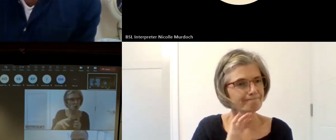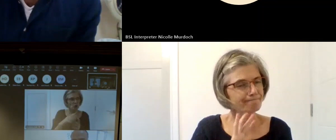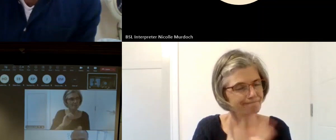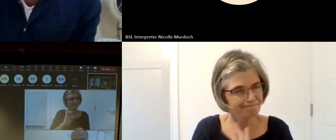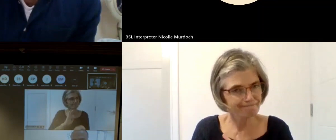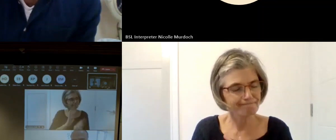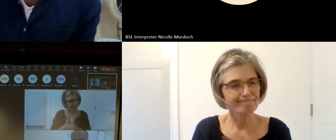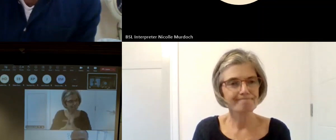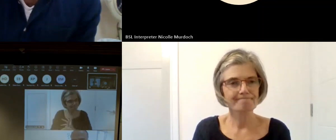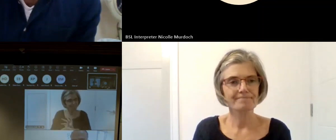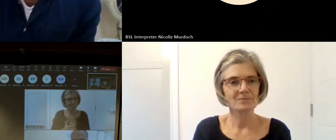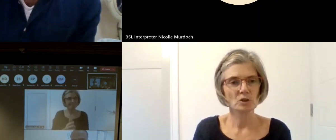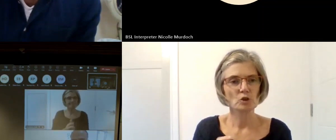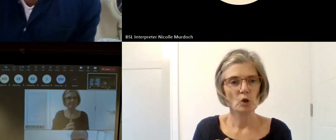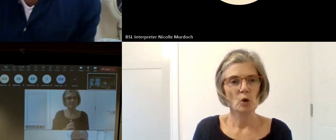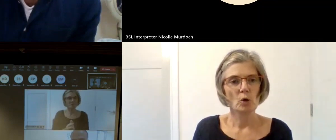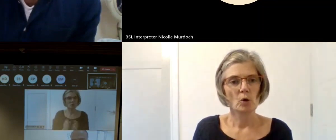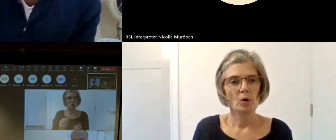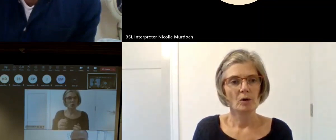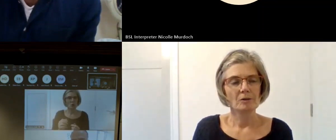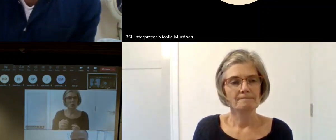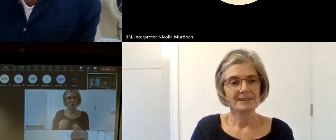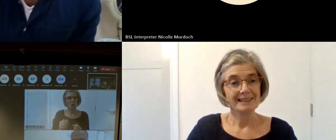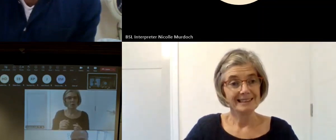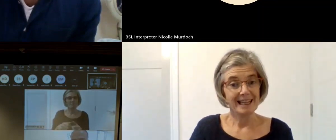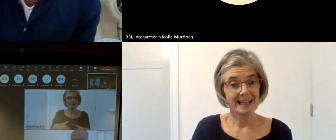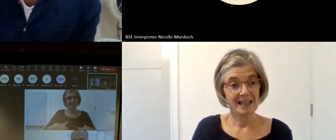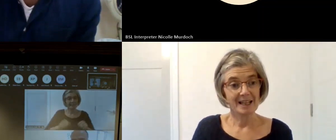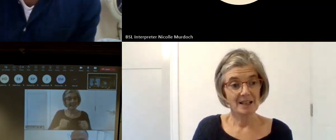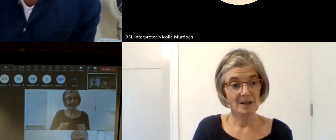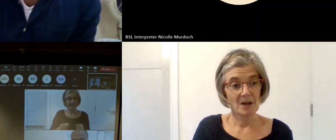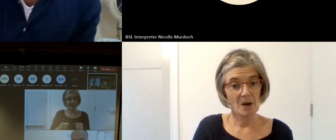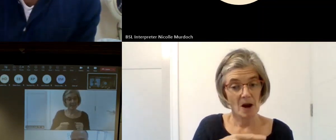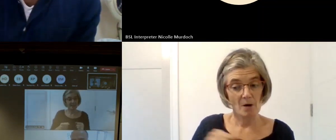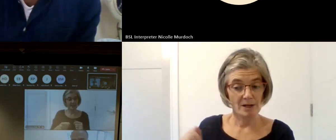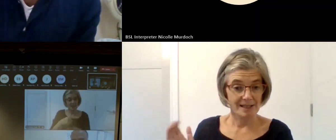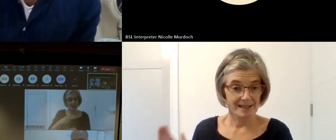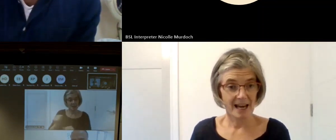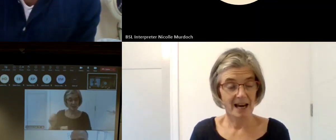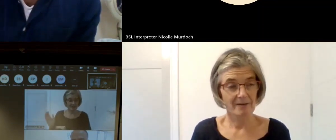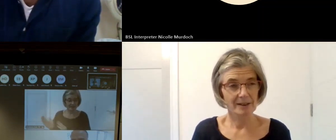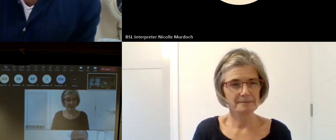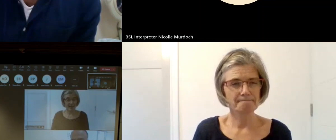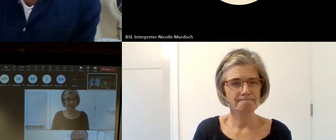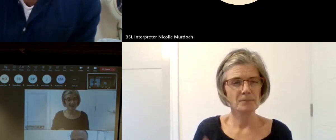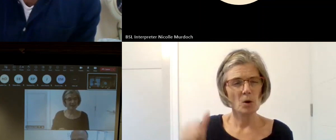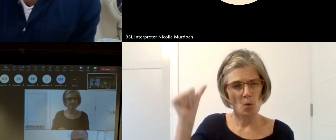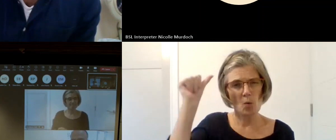kick our service off by being very careful and um mindful about the target communities that we